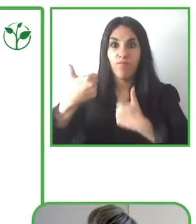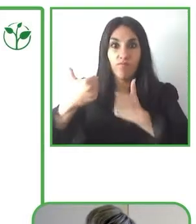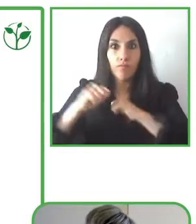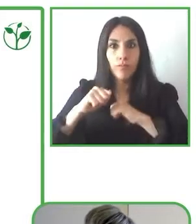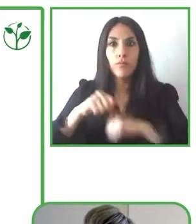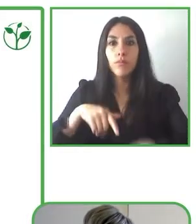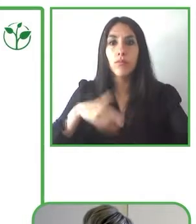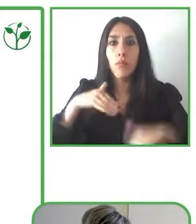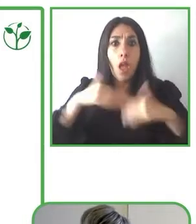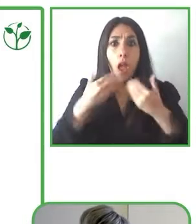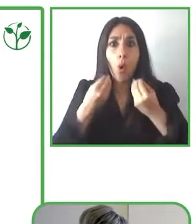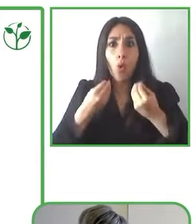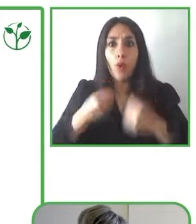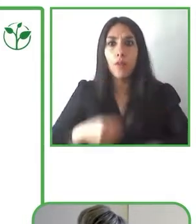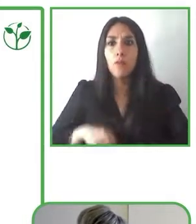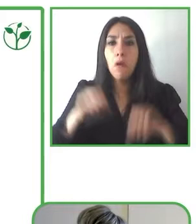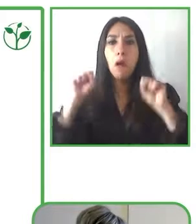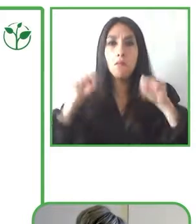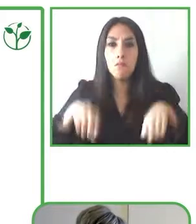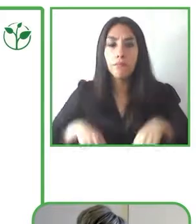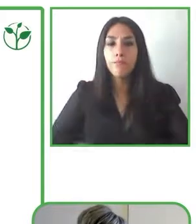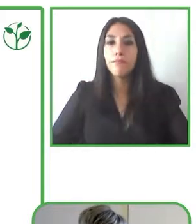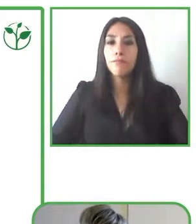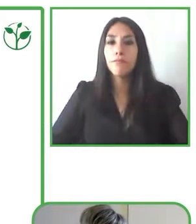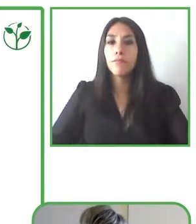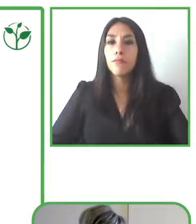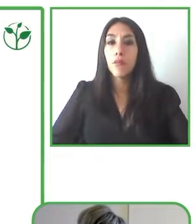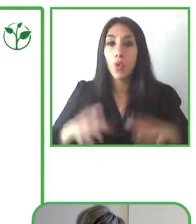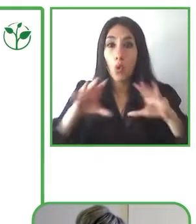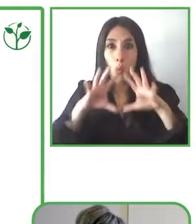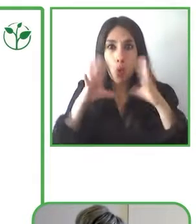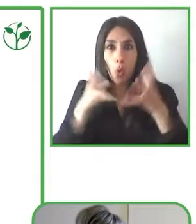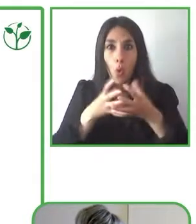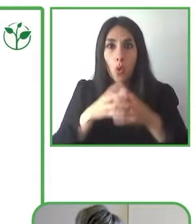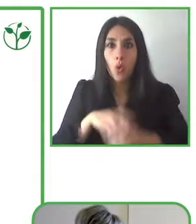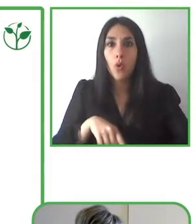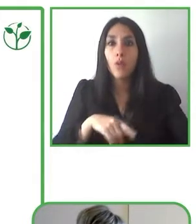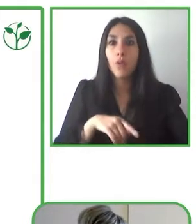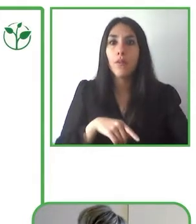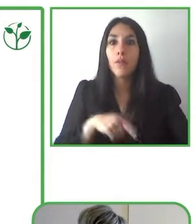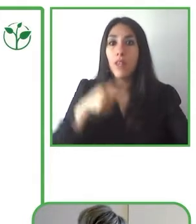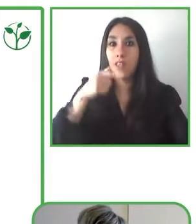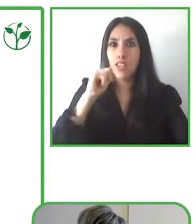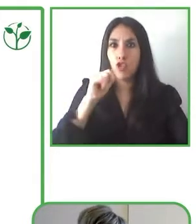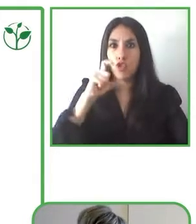How can we mobilize mooned with the world of ICT in order to collaborate in these